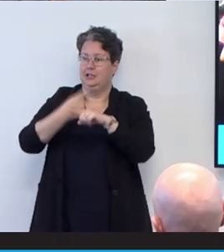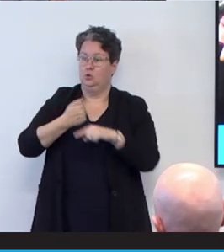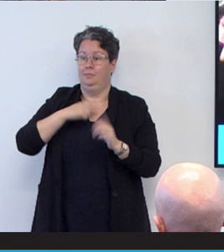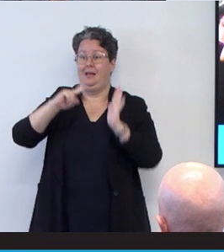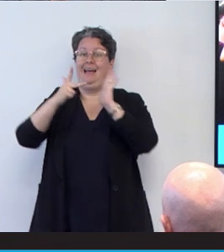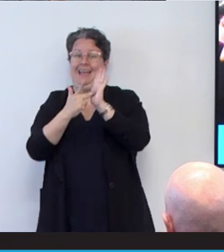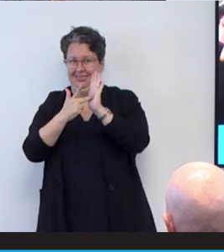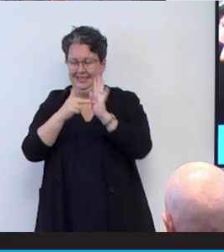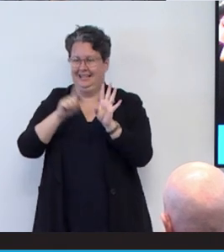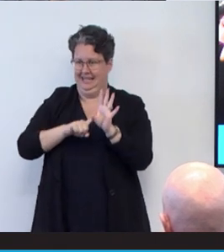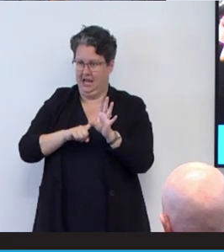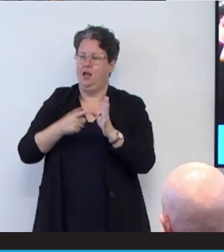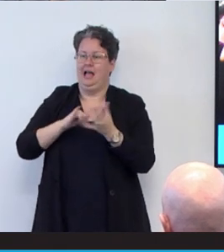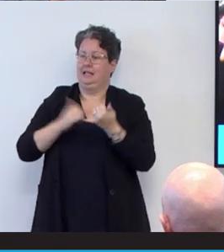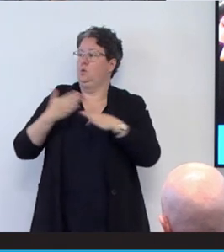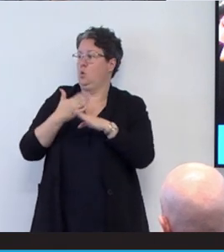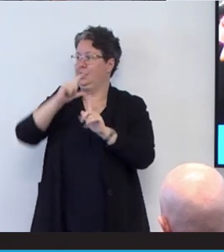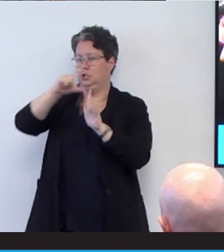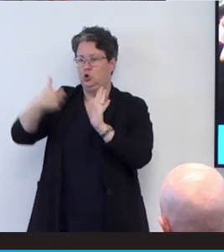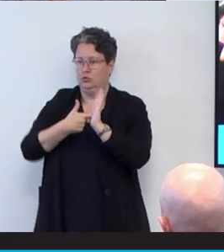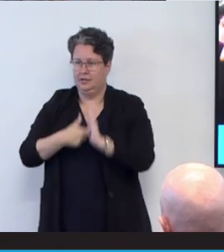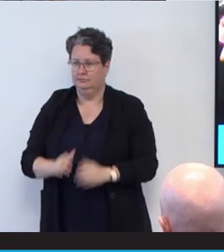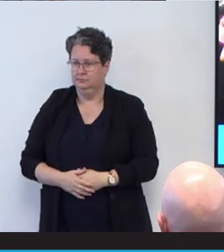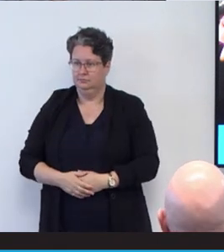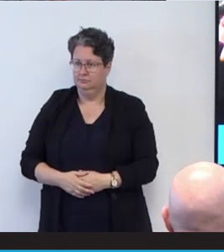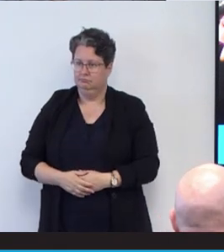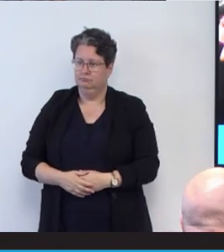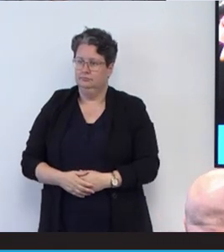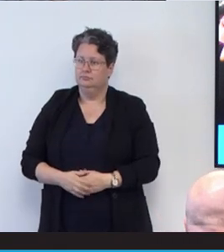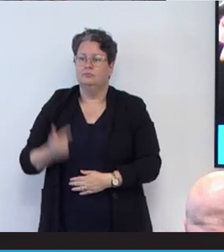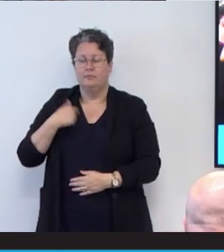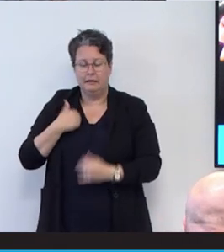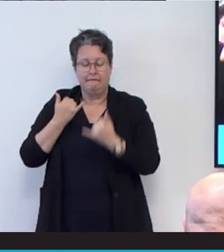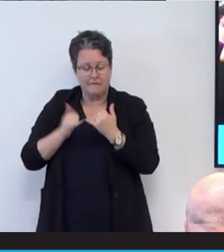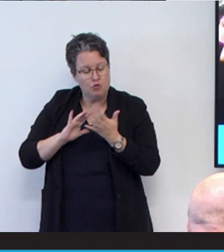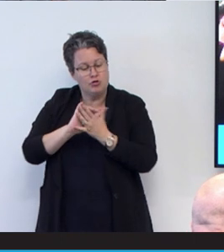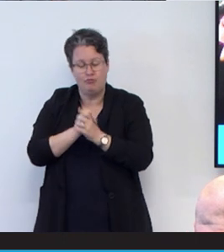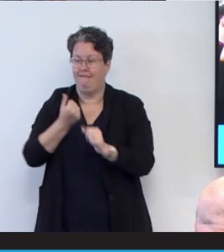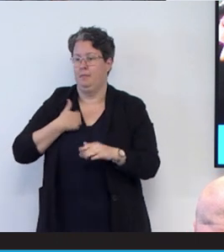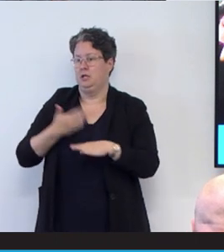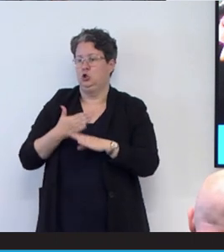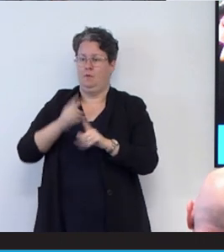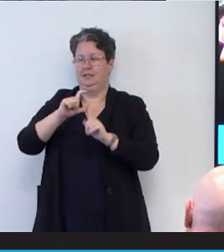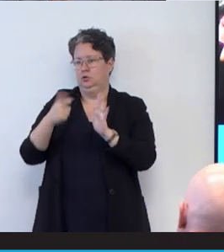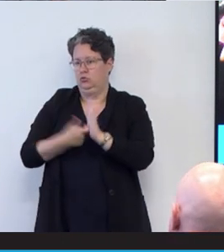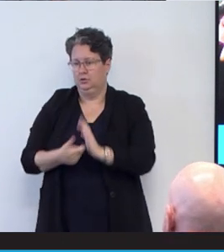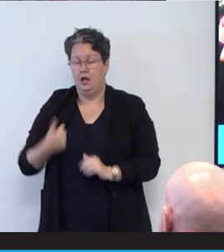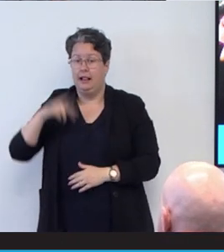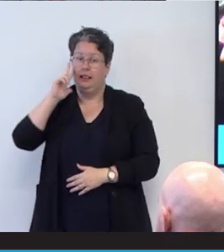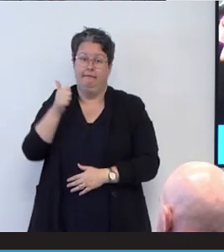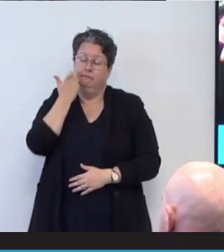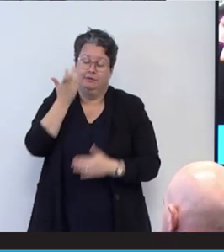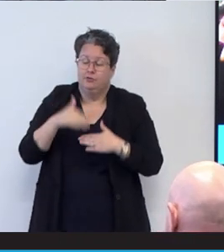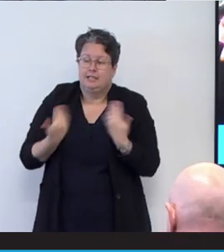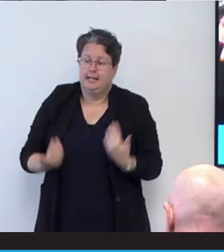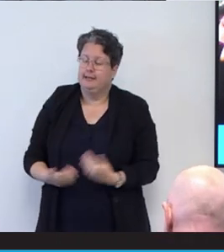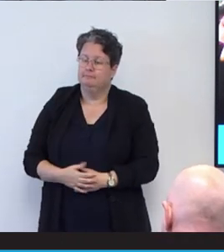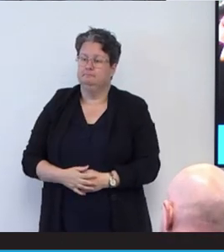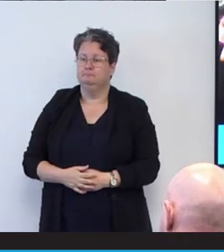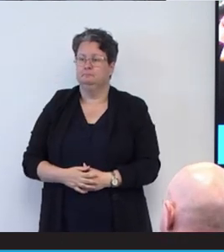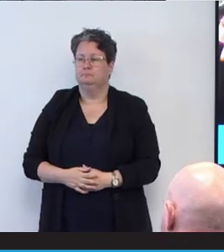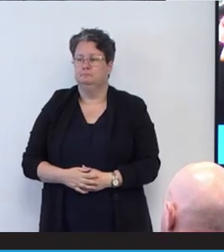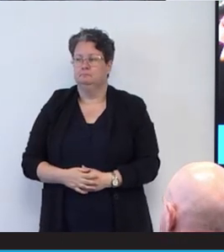a doctor and it's been good. I'm grateful every single day. I think moving forward,